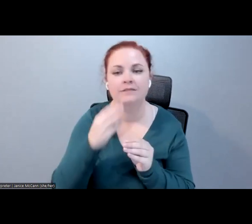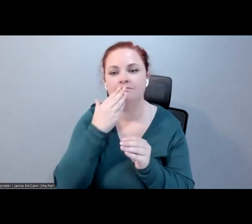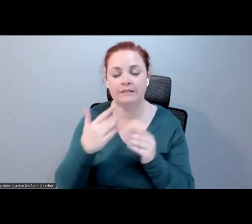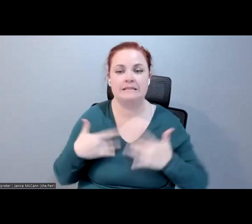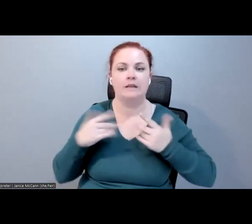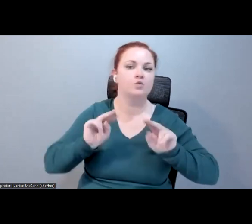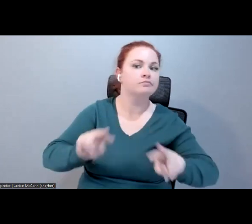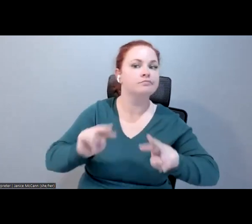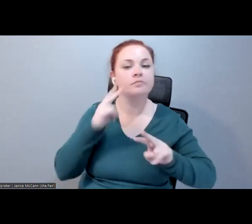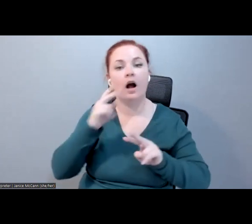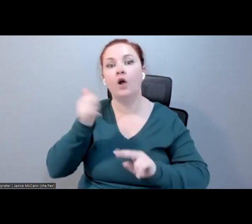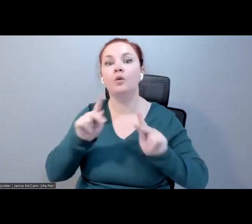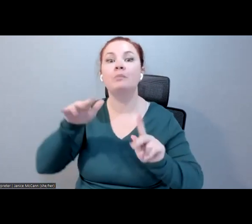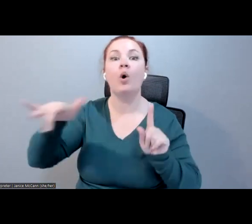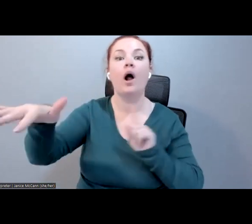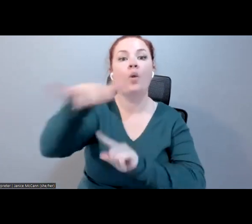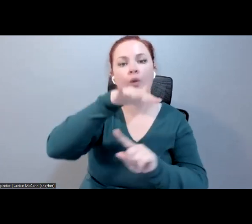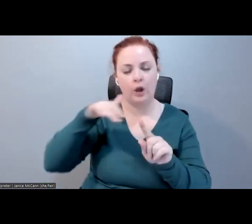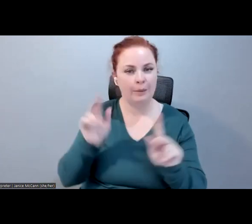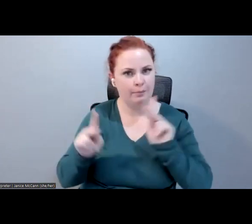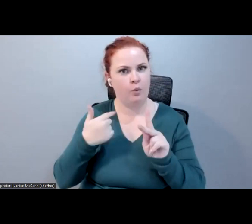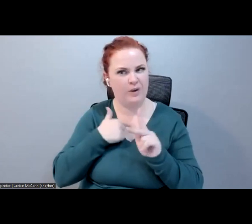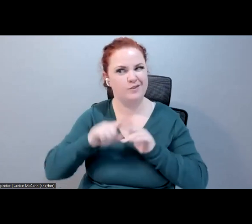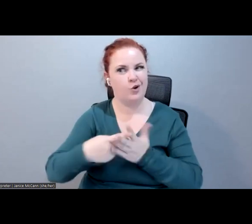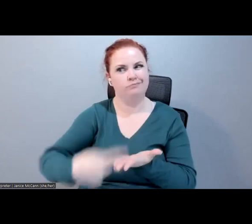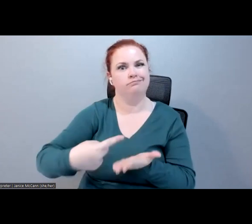people out there and people he can start discussing more with,